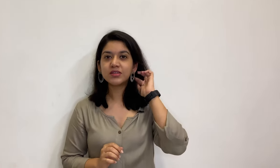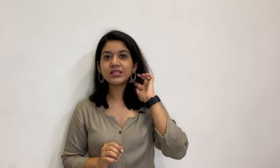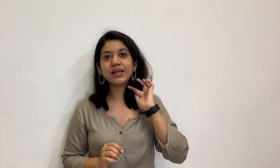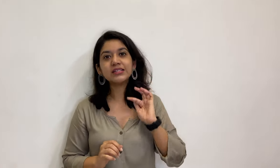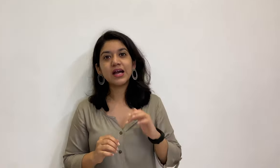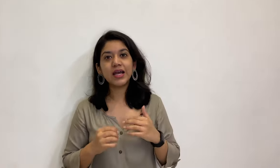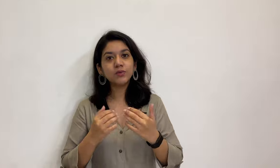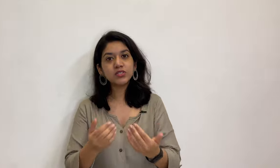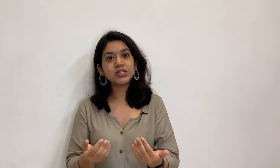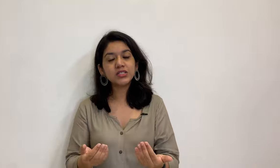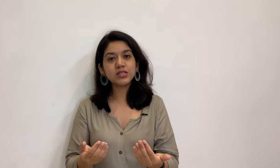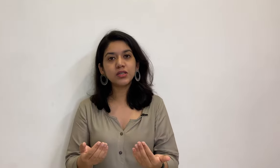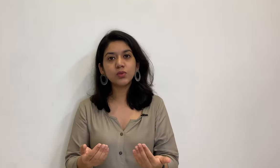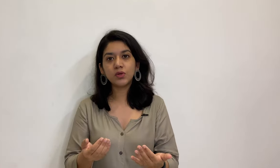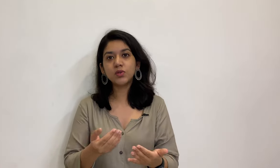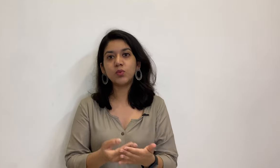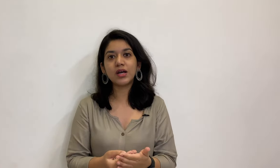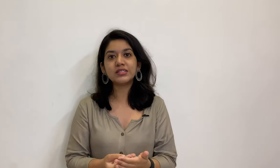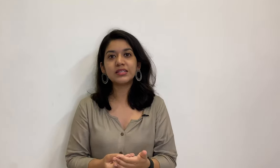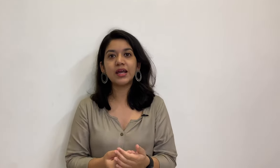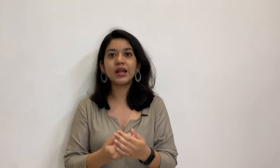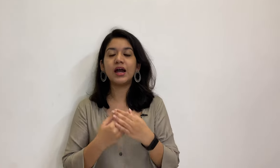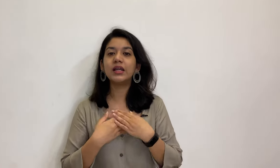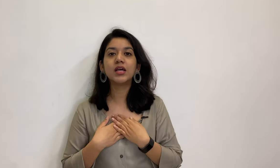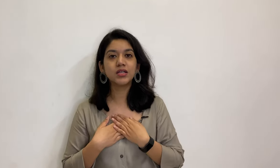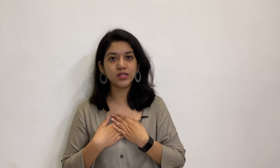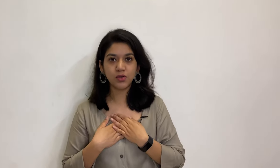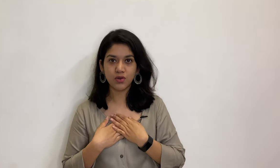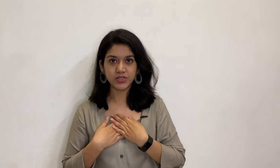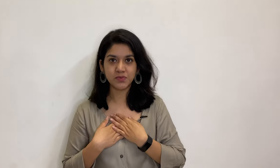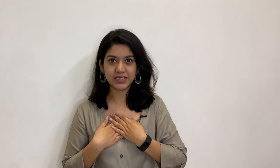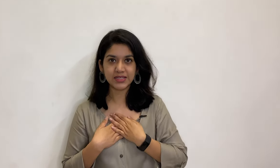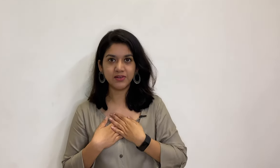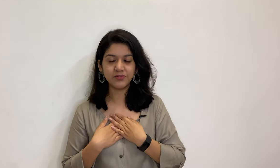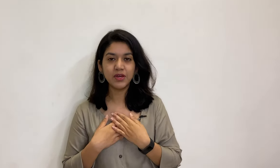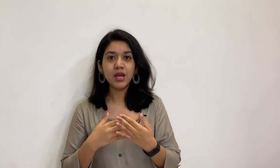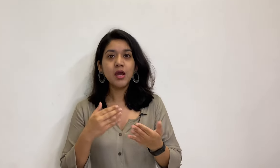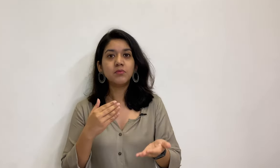so the signs I was teaching you were the ones that I learnt in college myself